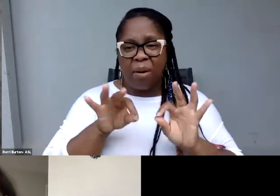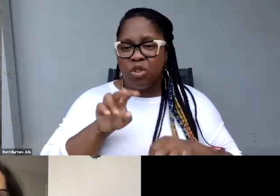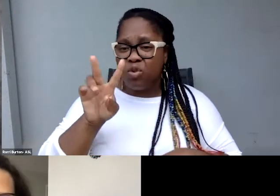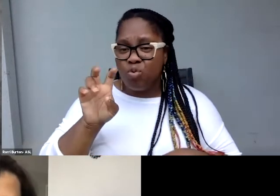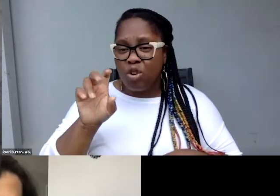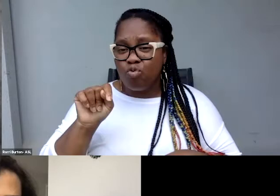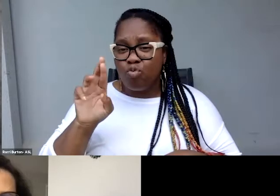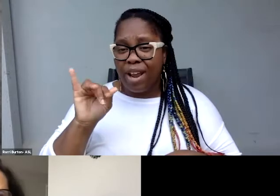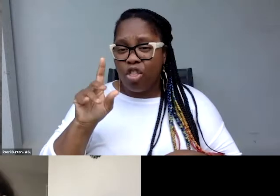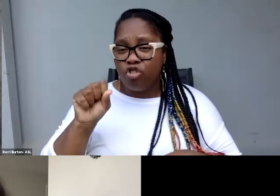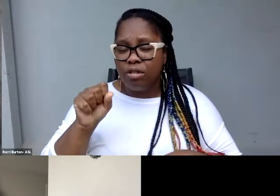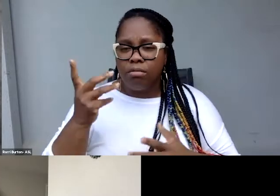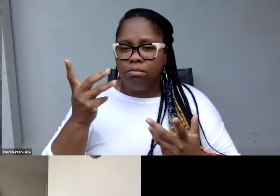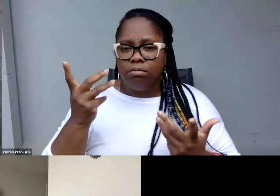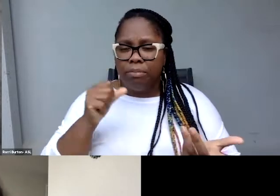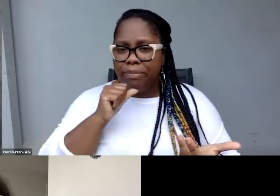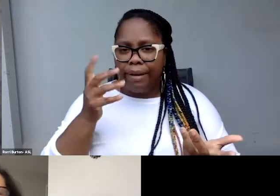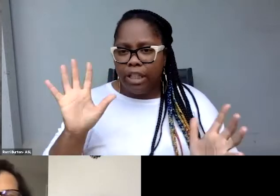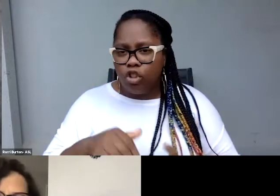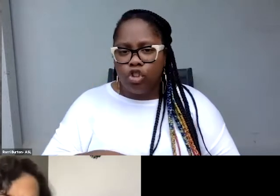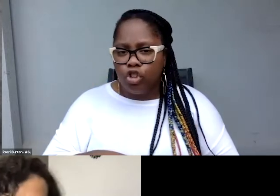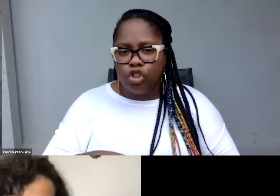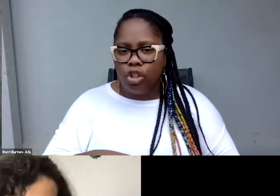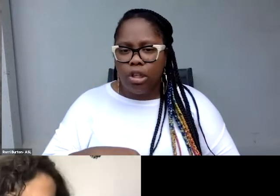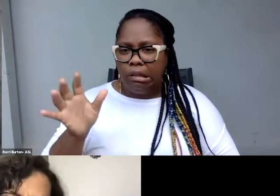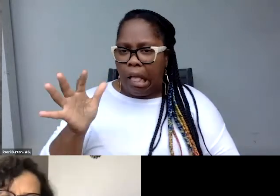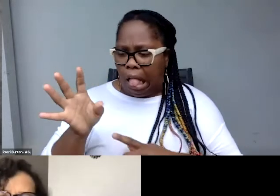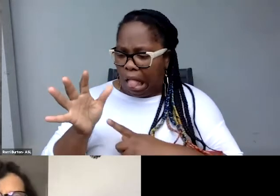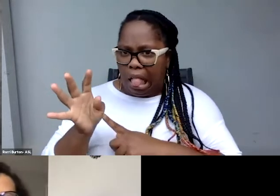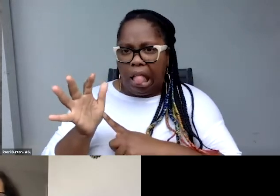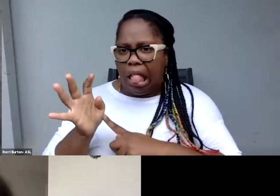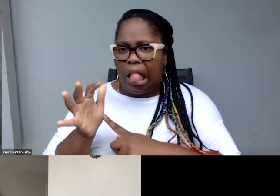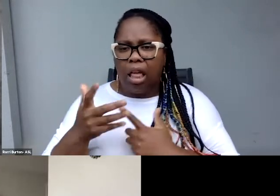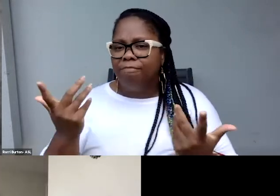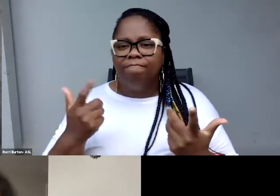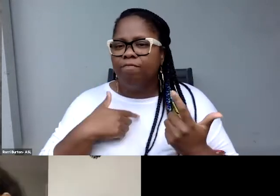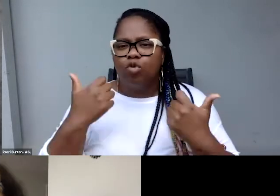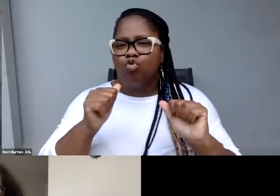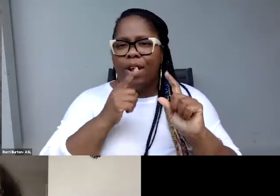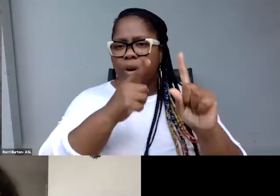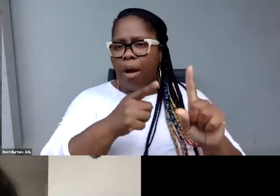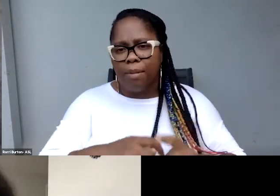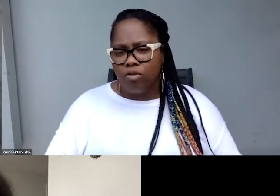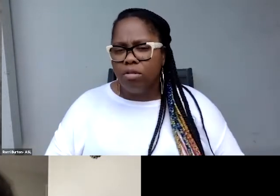I'm out of time. I tore ligament in my thumb. We're just trying to get there step by step.